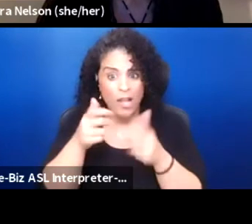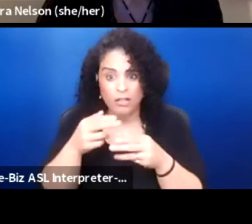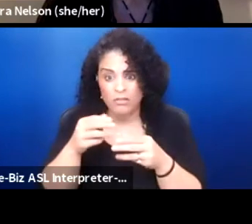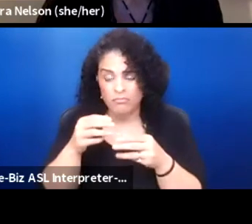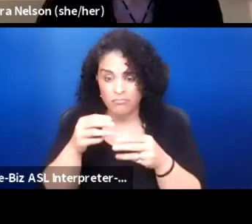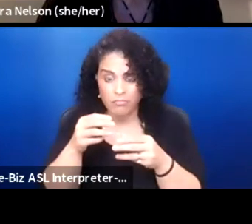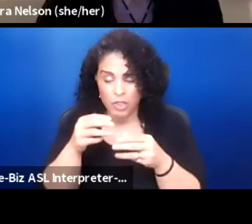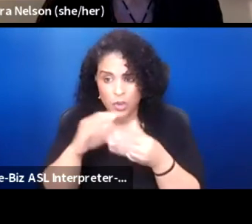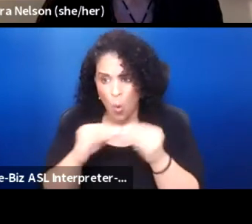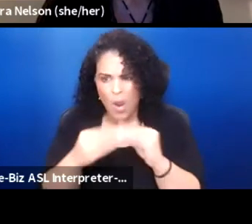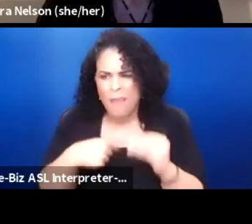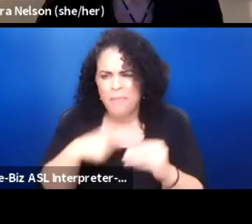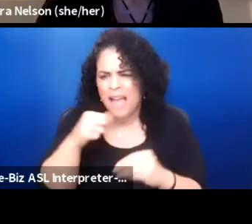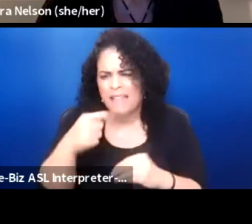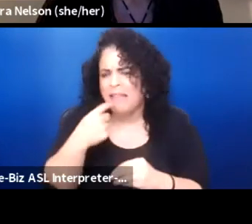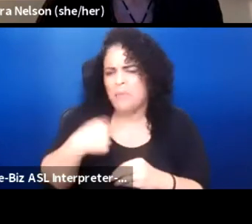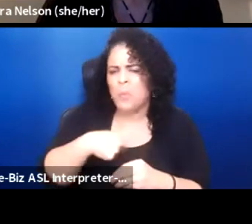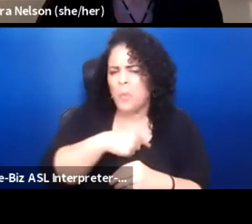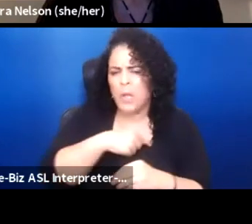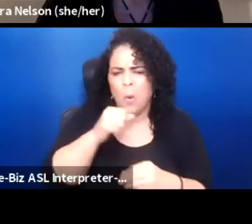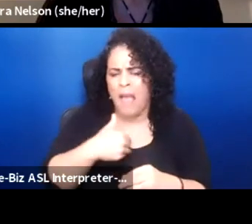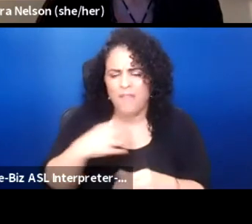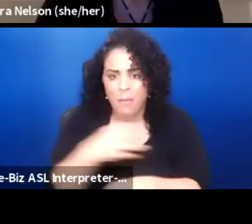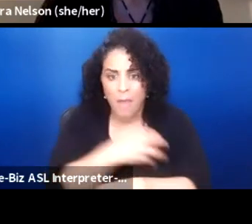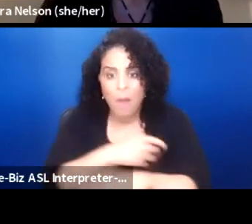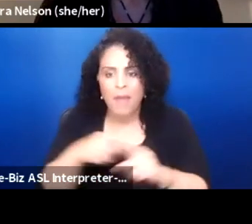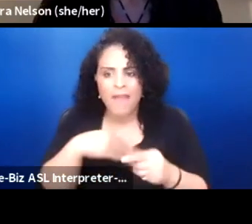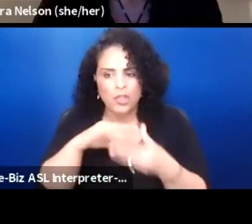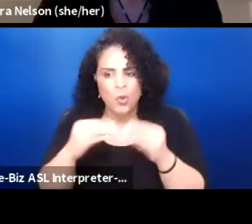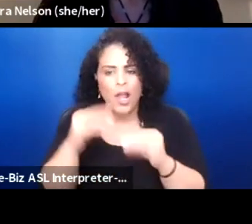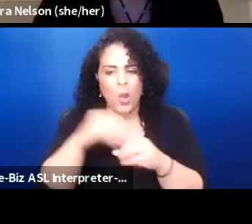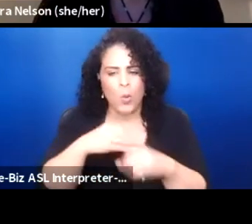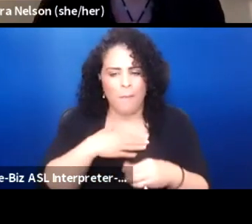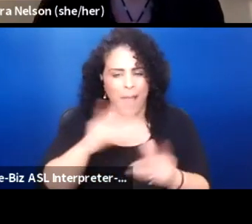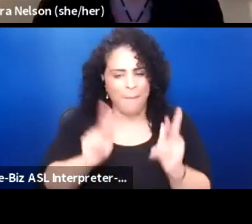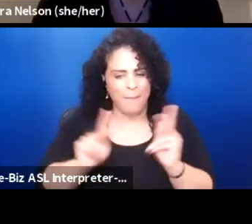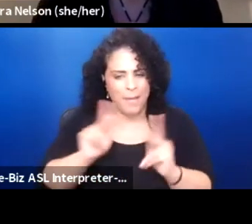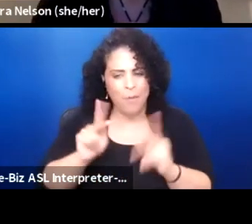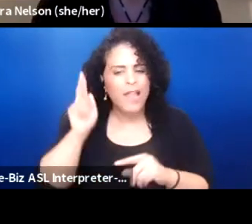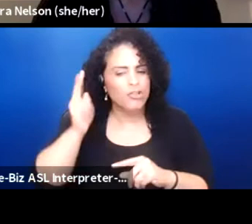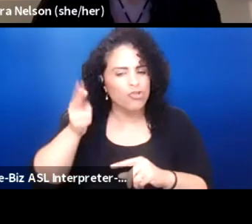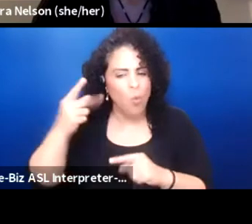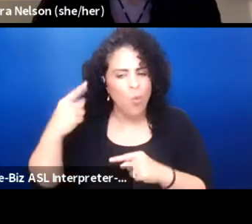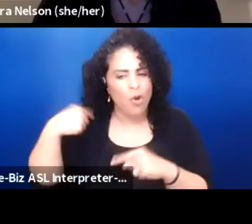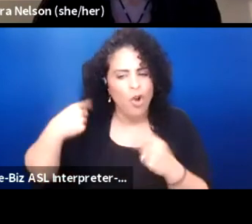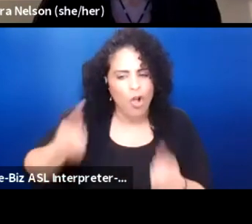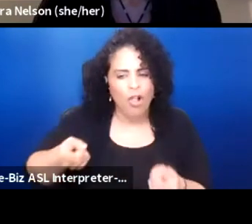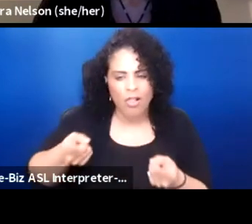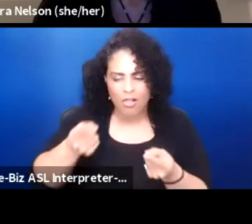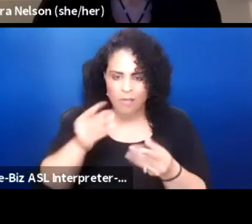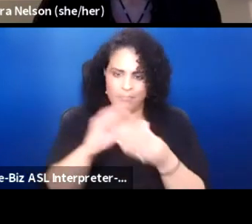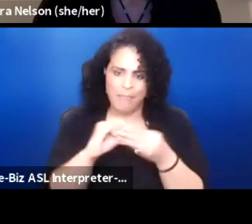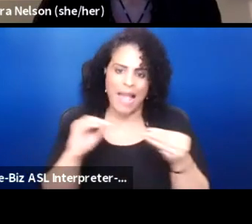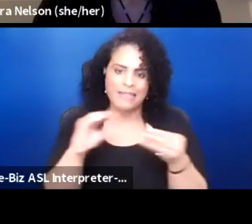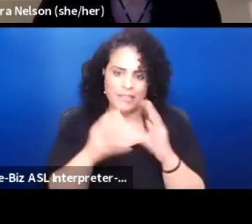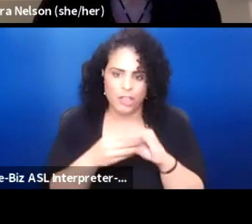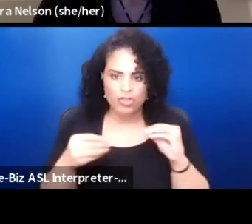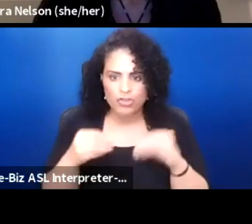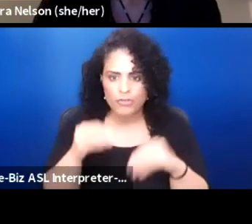and there's a story that includes my people. It's a historical passage of a British ship